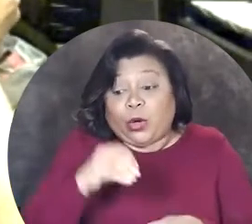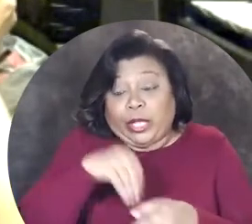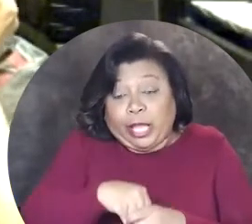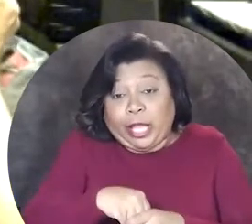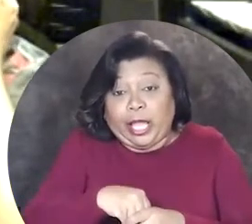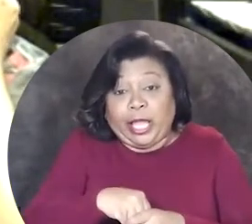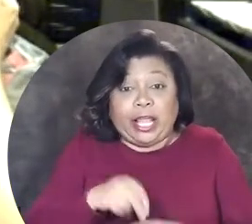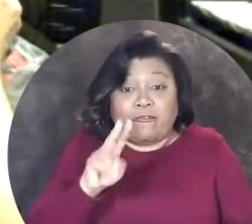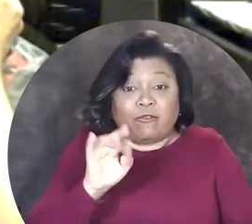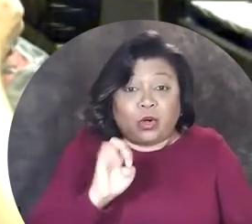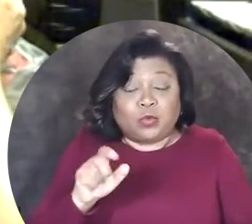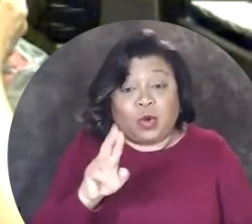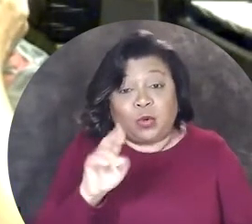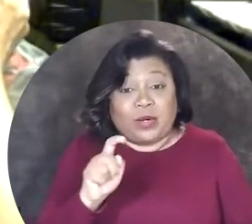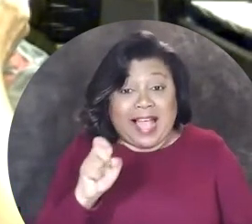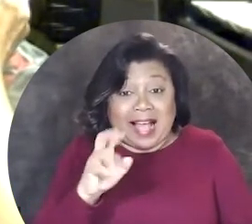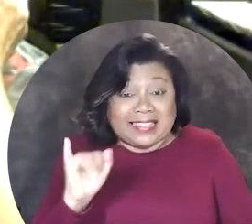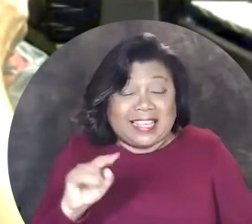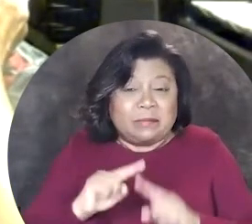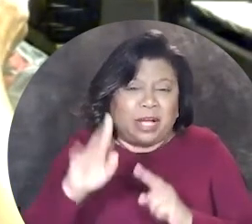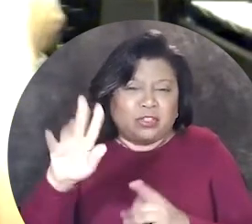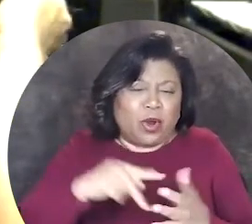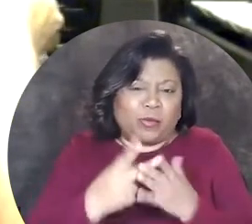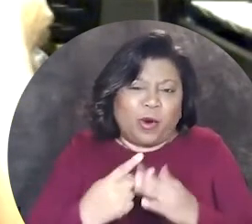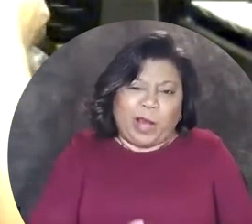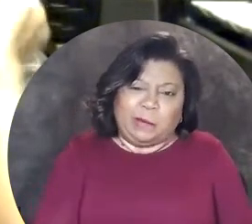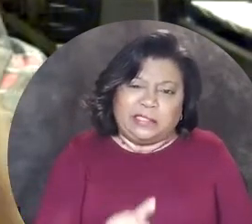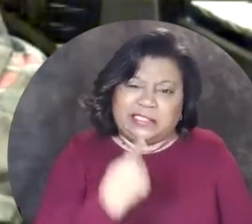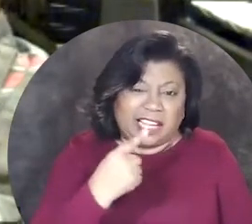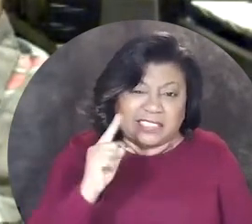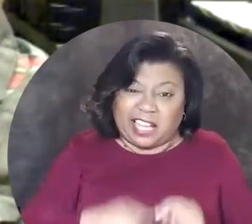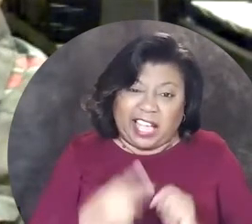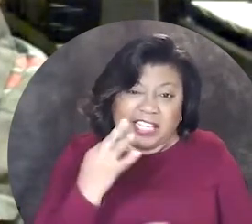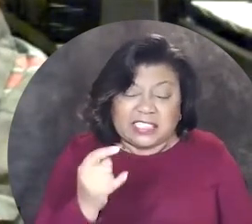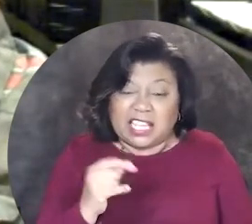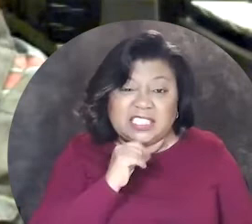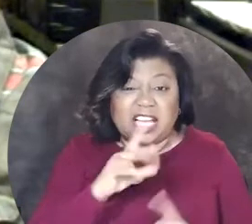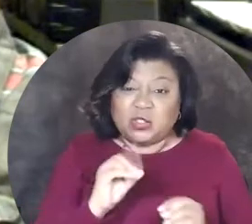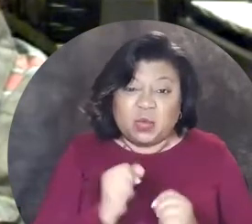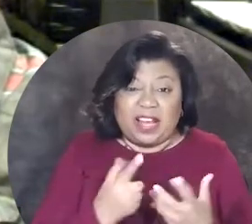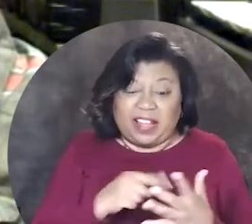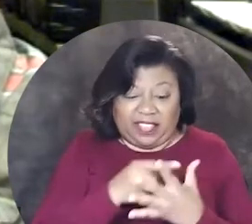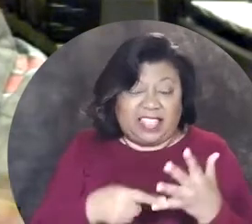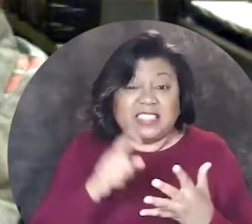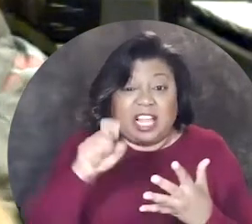work in virtual reality but your program sucks and I can't see it and it doesn't do any of the